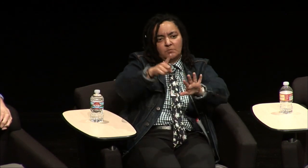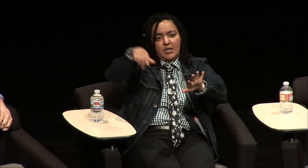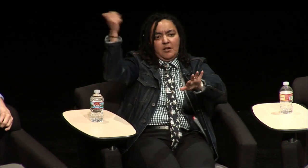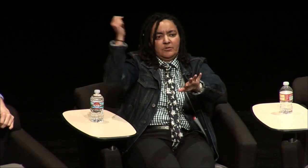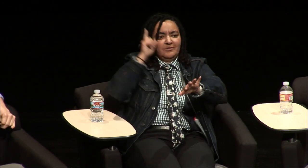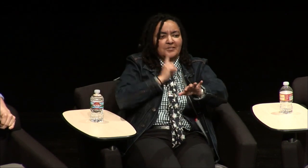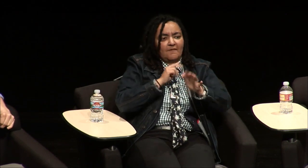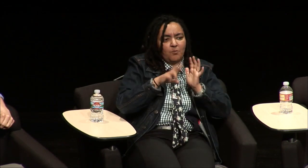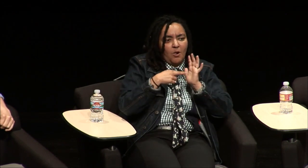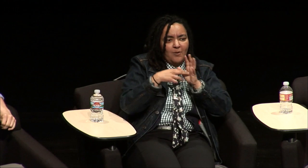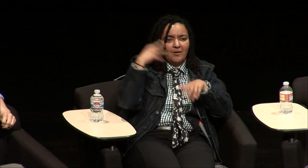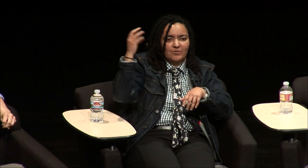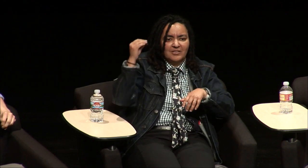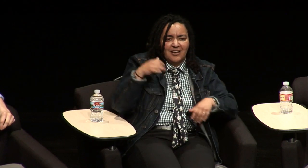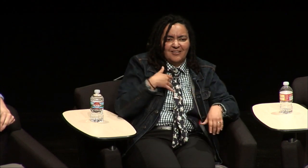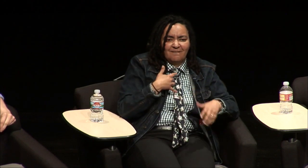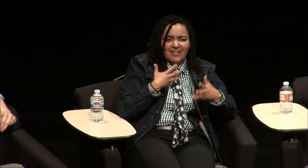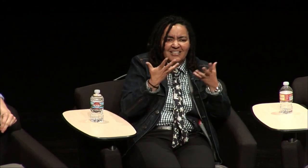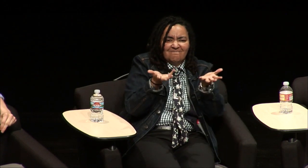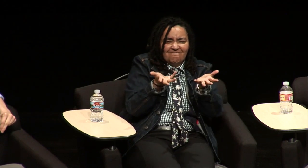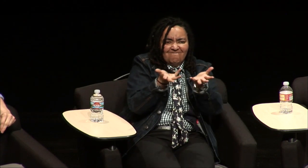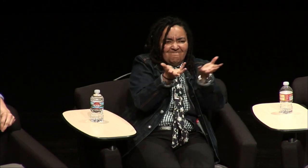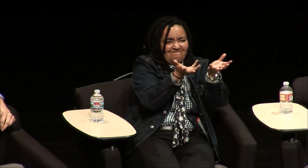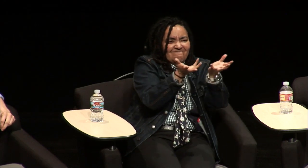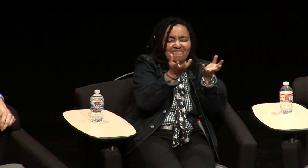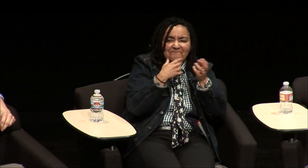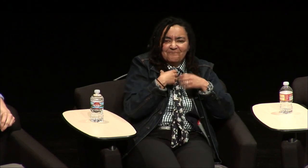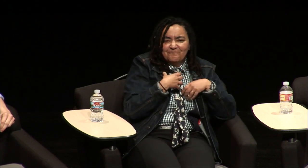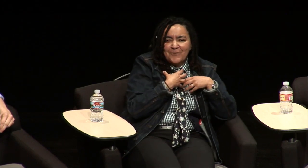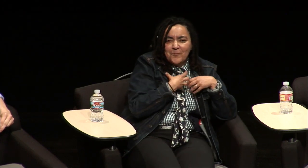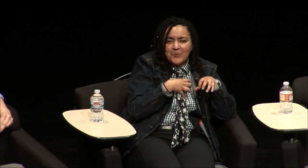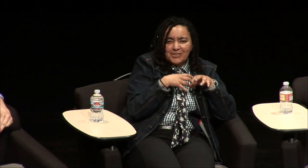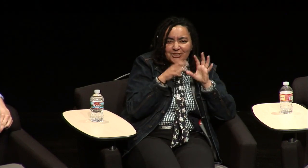with their parents and wouldn't have to rely on only a deaf role model from